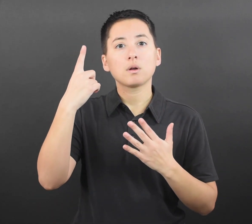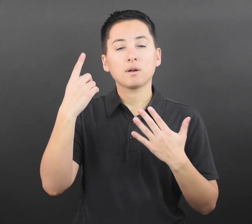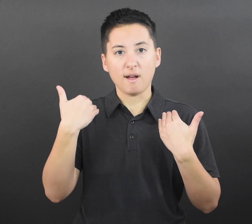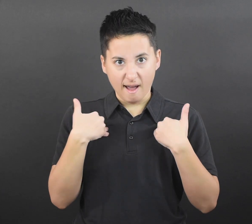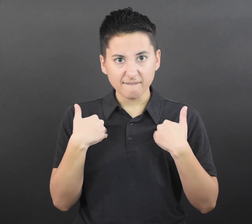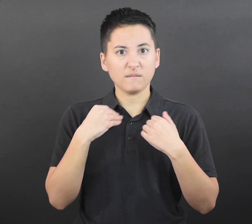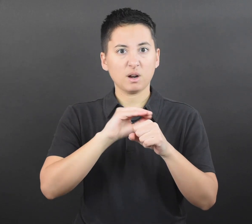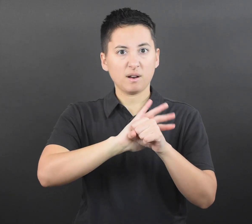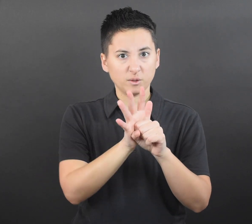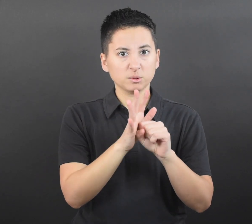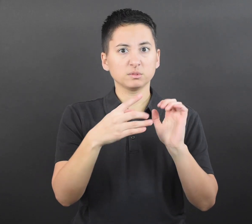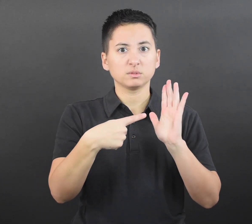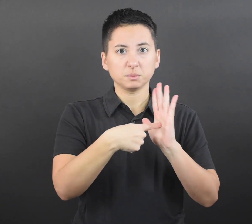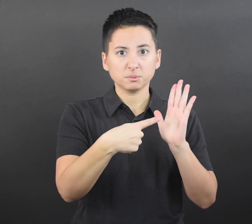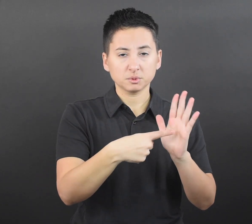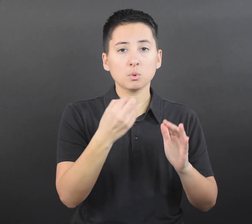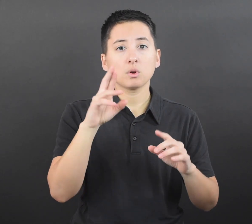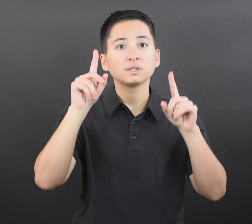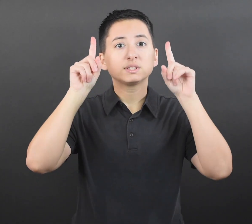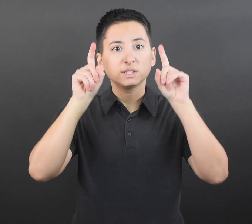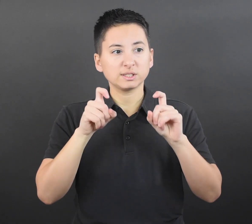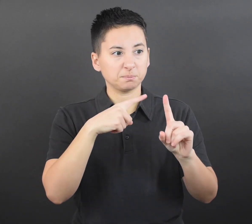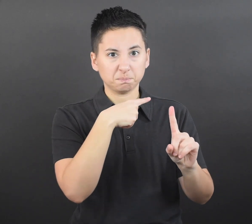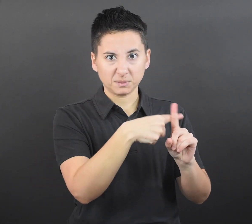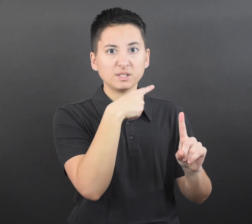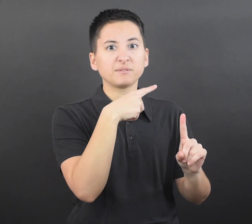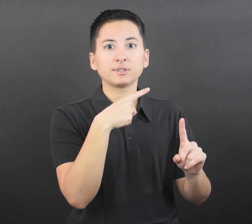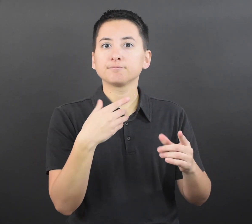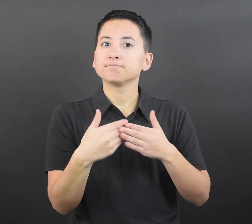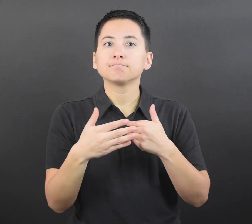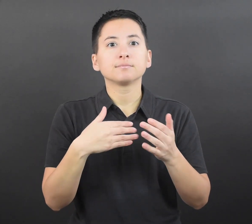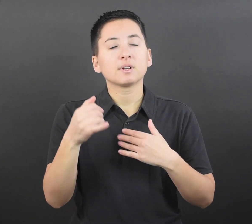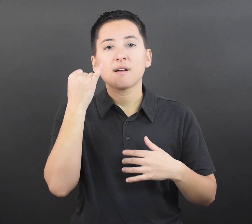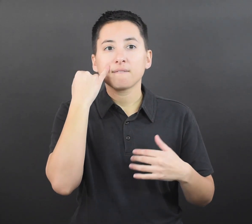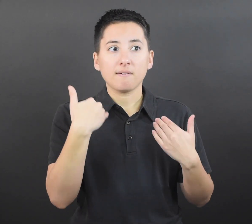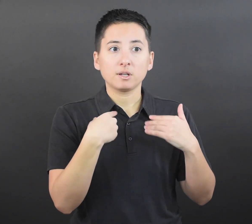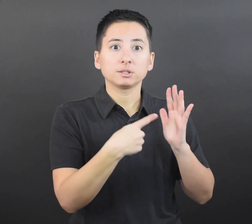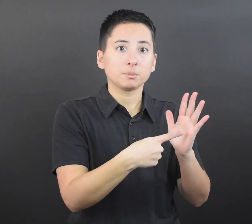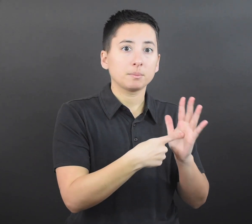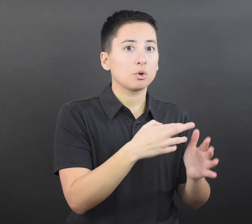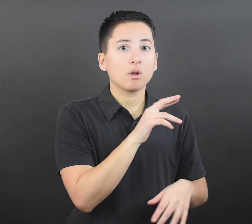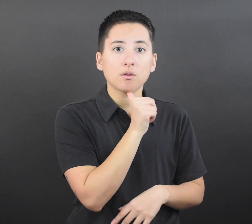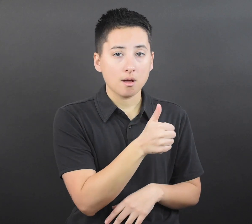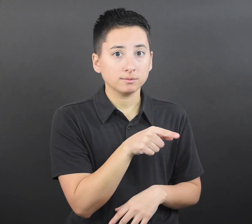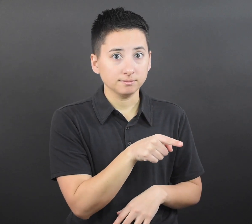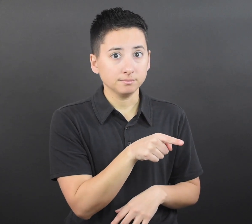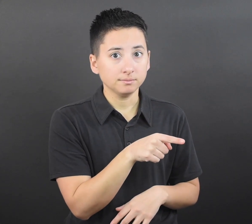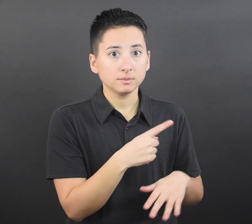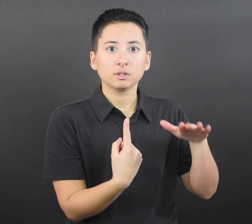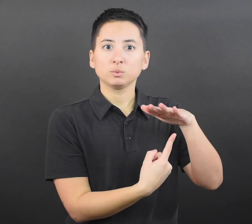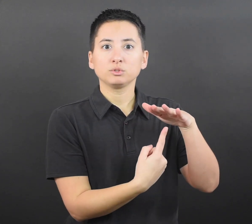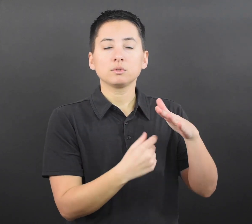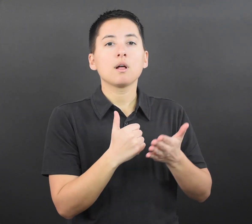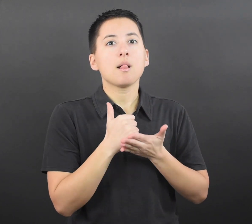or tests positive for the virus that causes COVID-19, even if they don’t have symptoms.